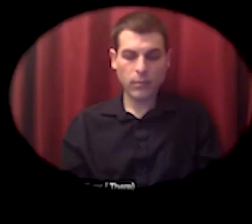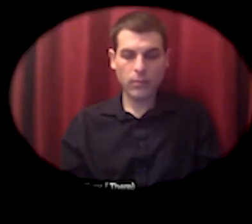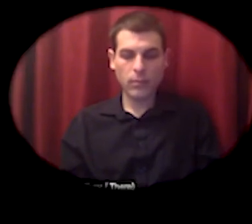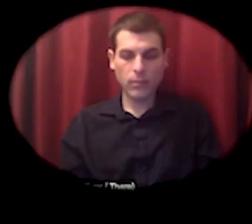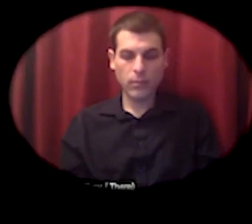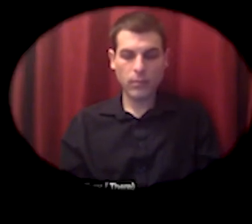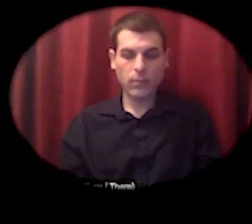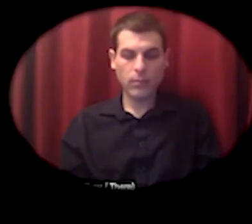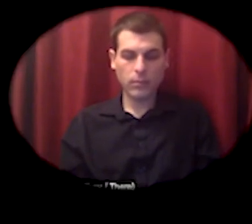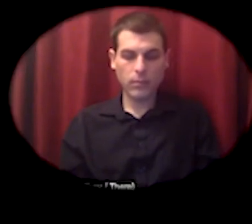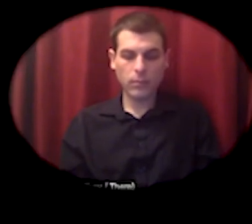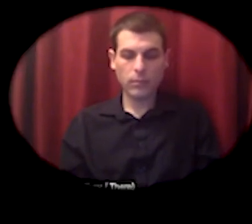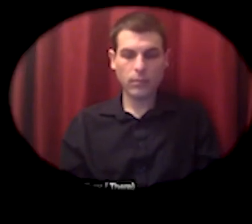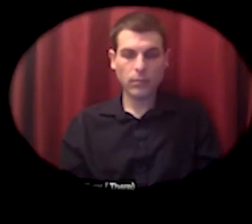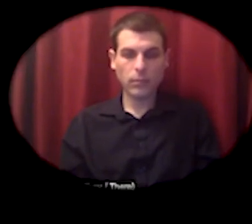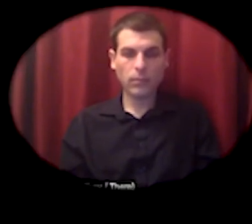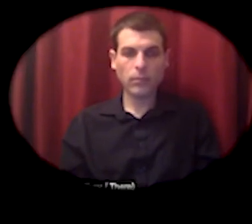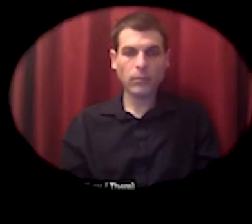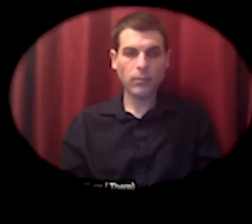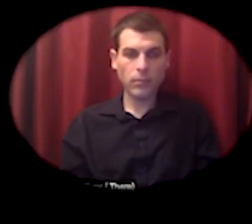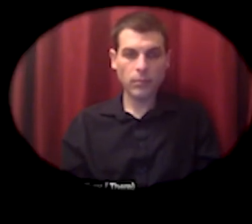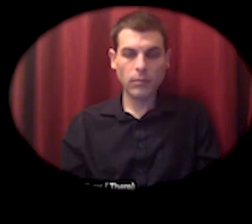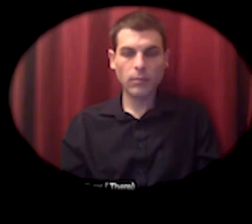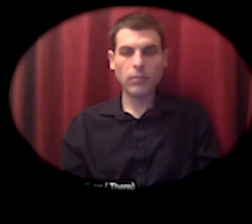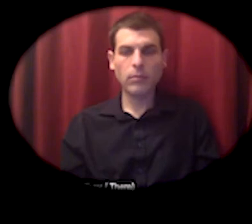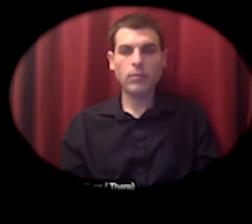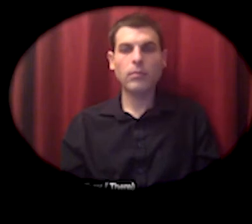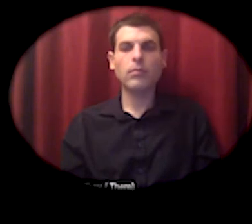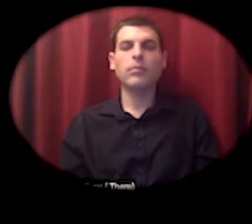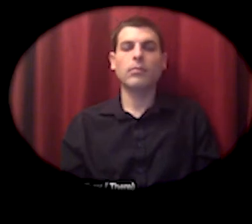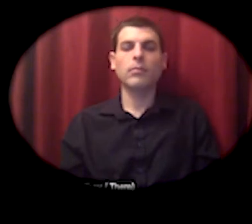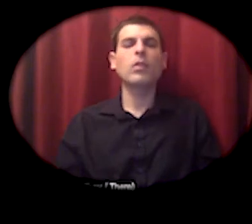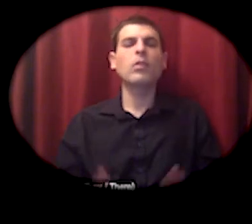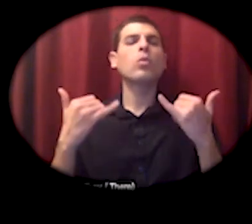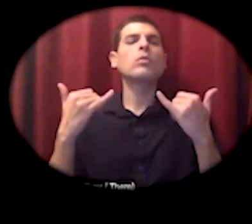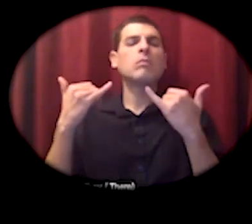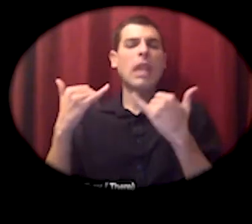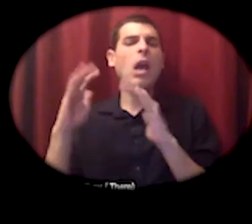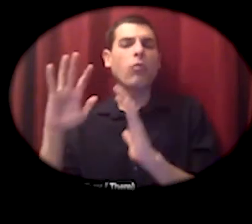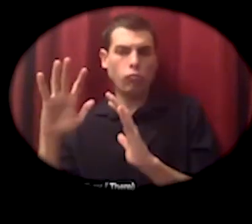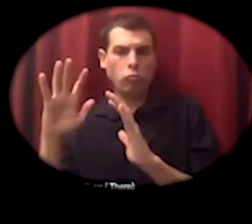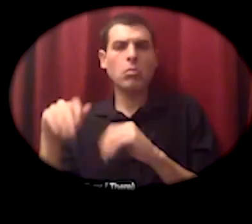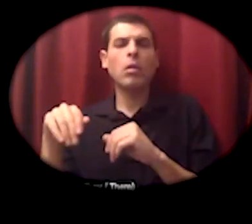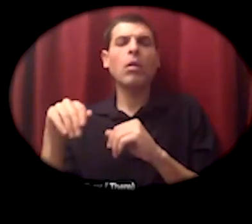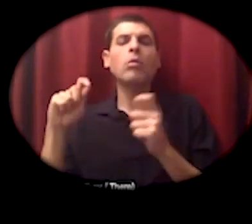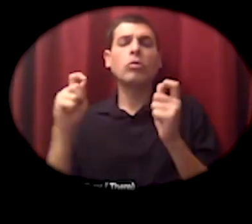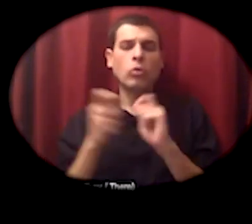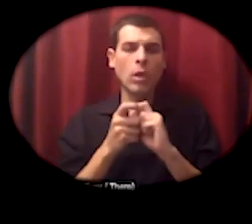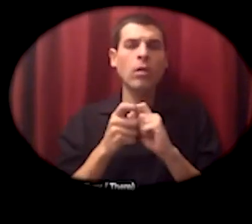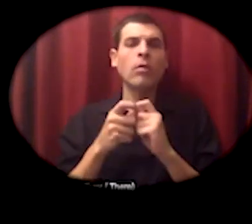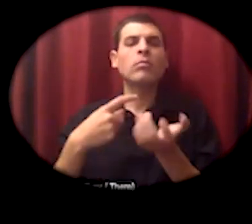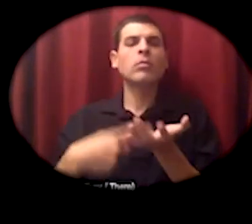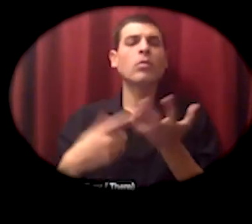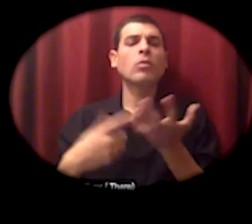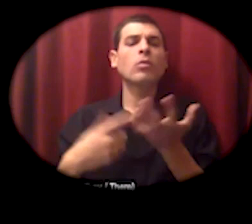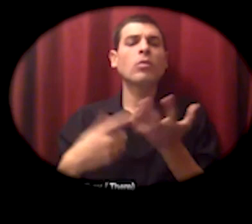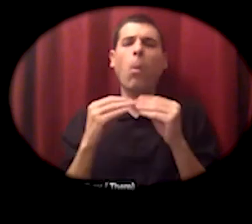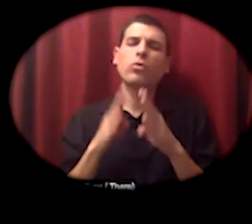now i'll talk about some some more things that are just a bit more generalized and these being